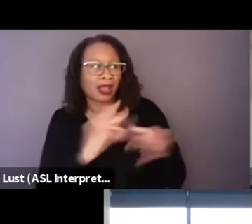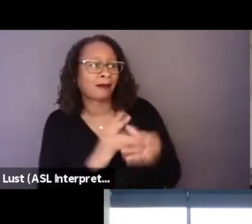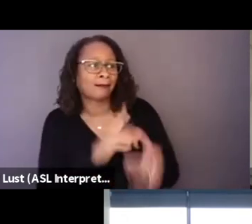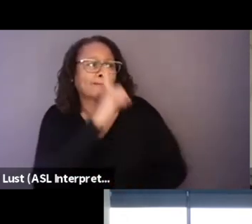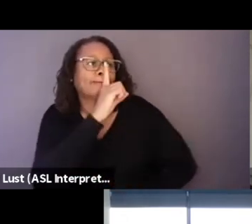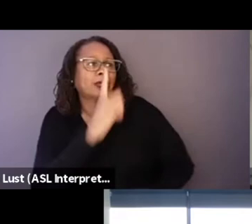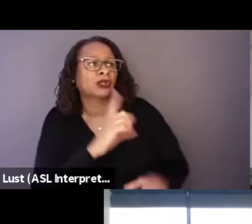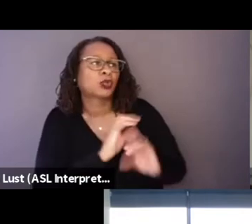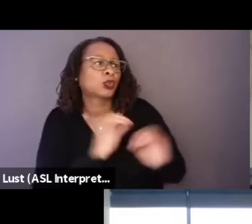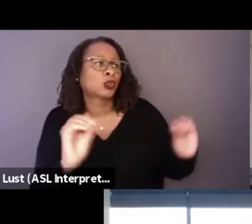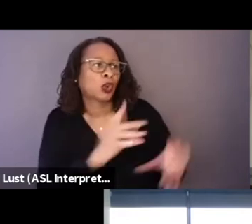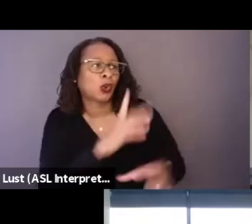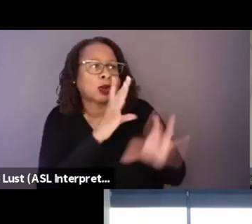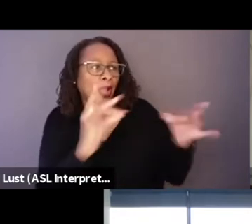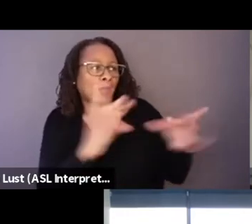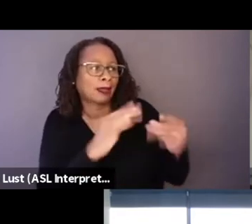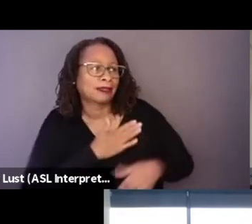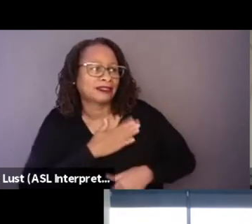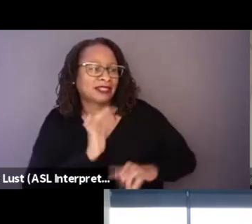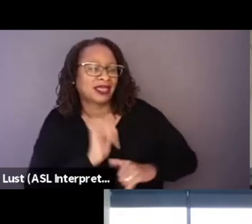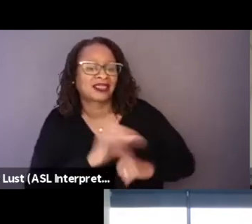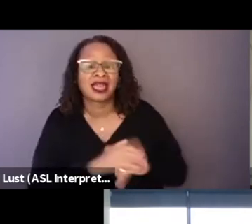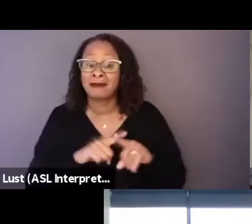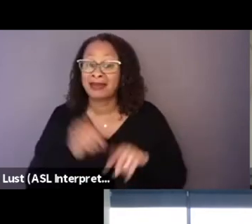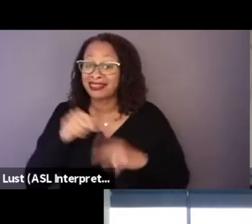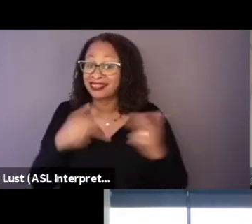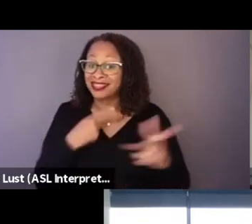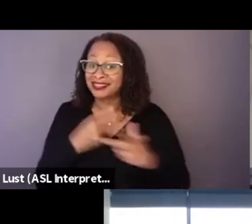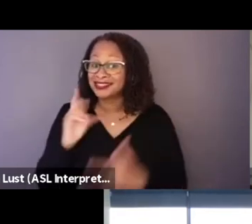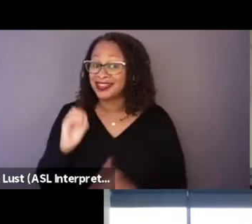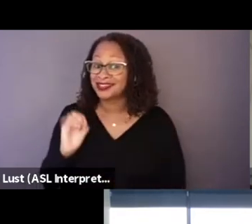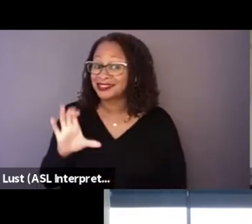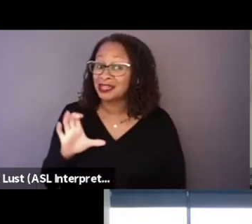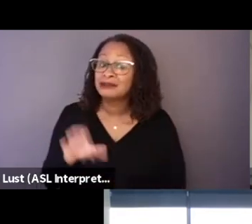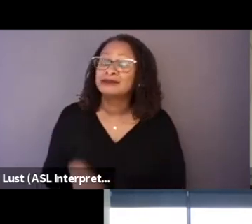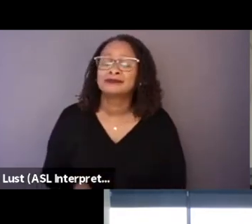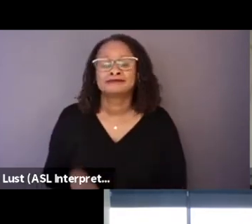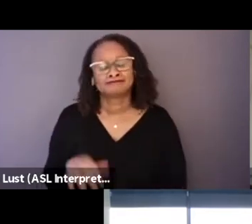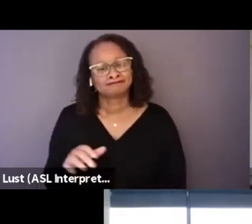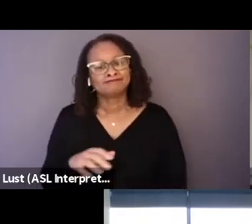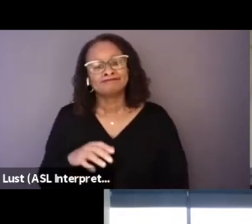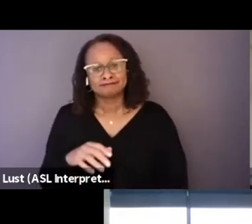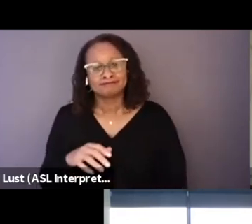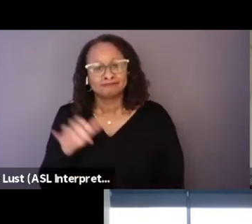But this type of very candid documentary, you know, that is very much biographical.